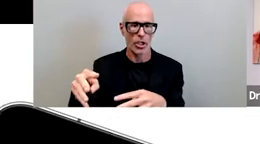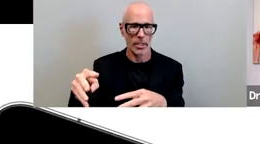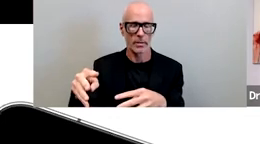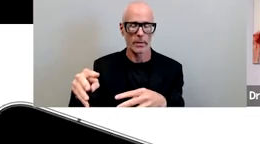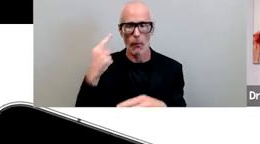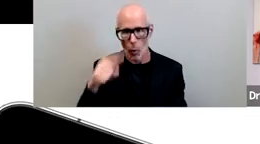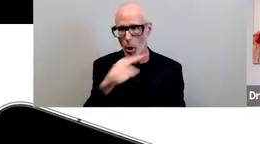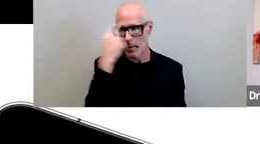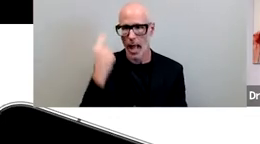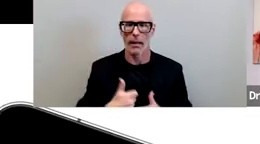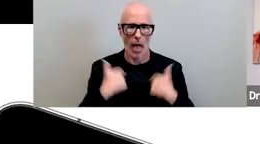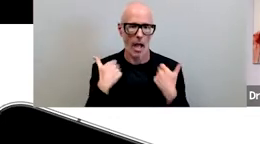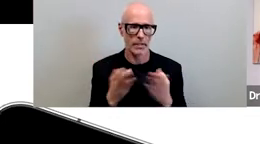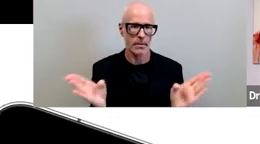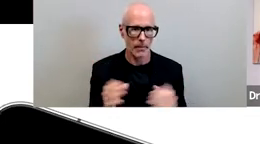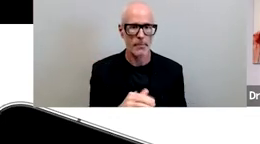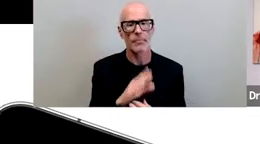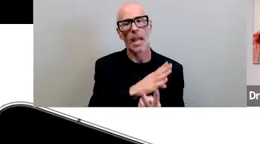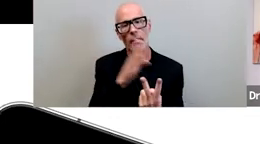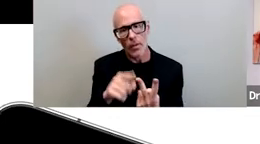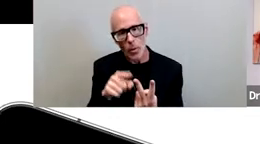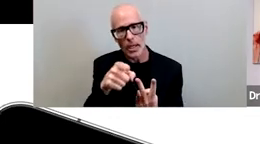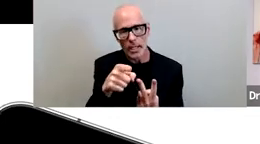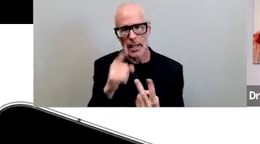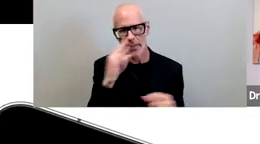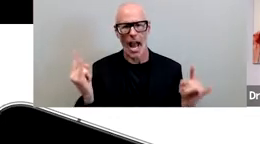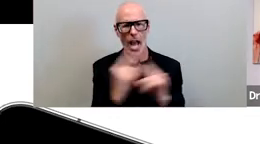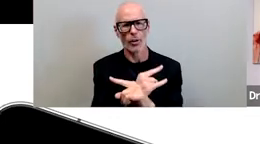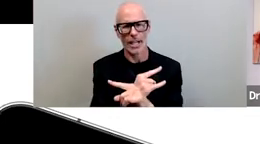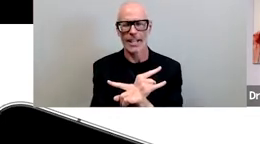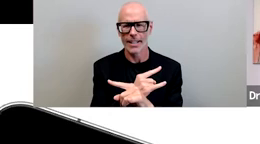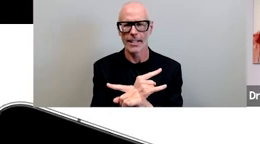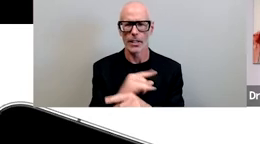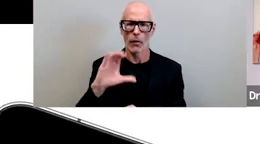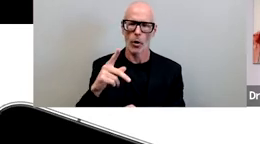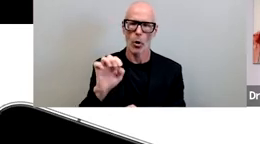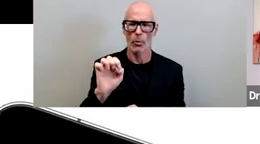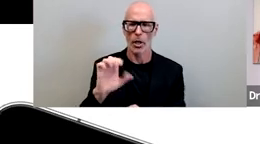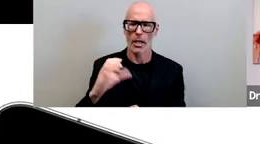the other is about what i the title hill that i the irony of corporate chucks marching for